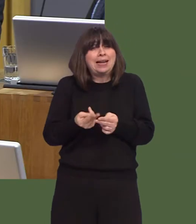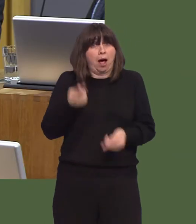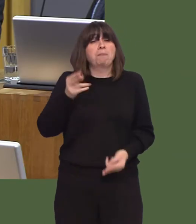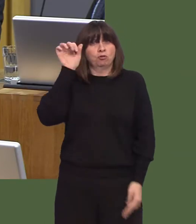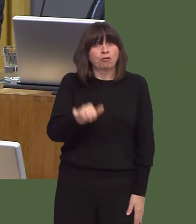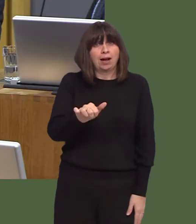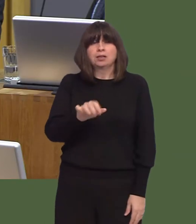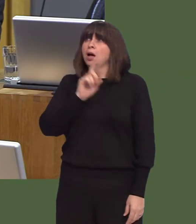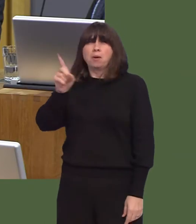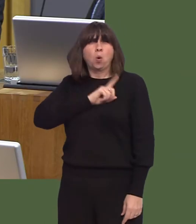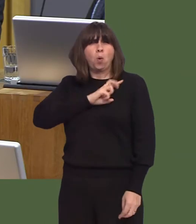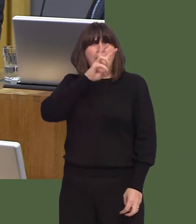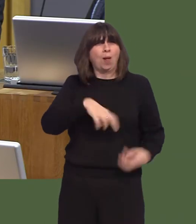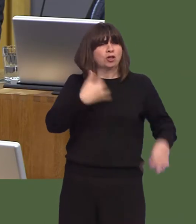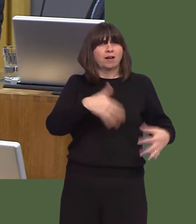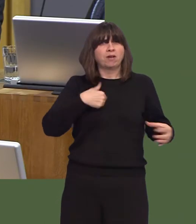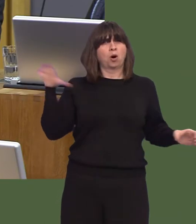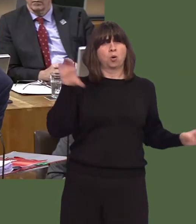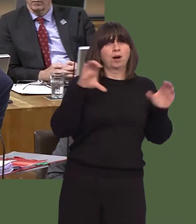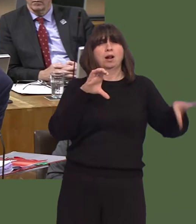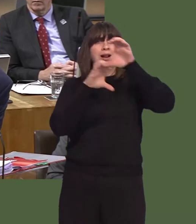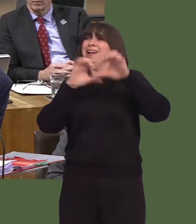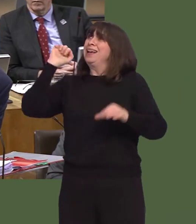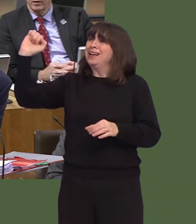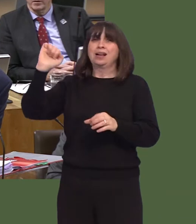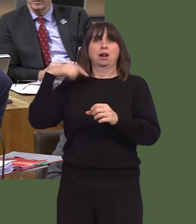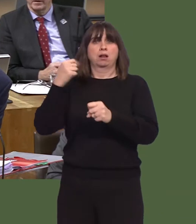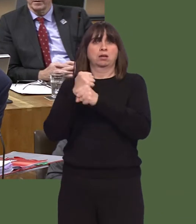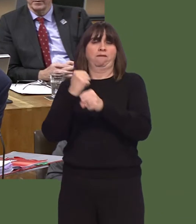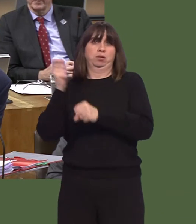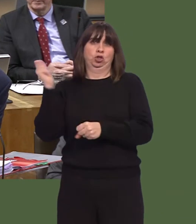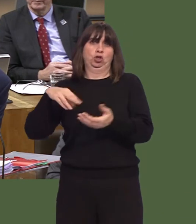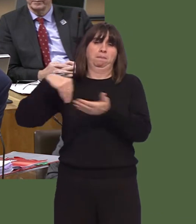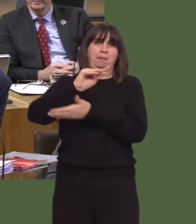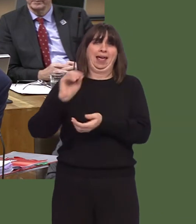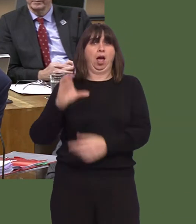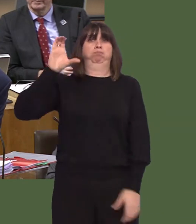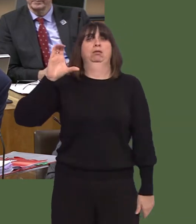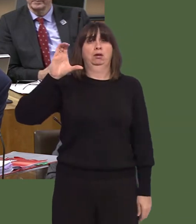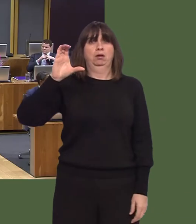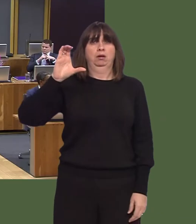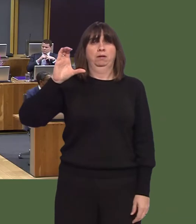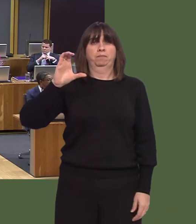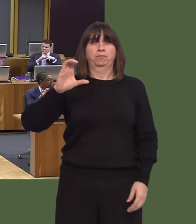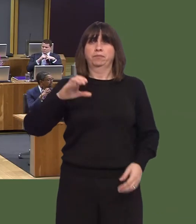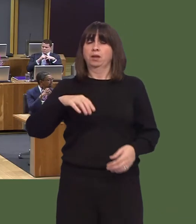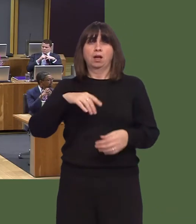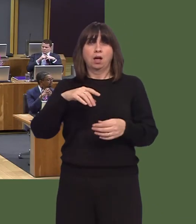have to pay for it when the UK Government have the responsibility to do it? An increase in pay in the health service carries a price tag of hundreds of millions of pounds: